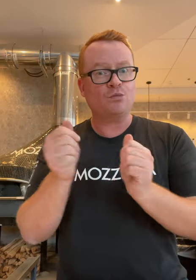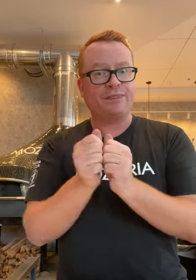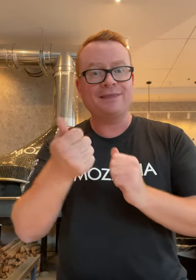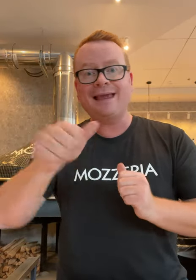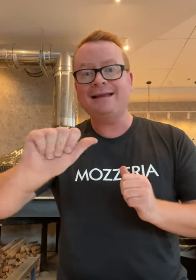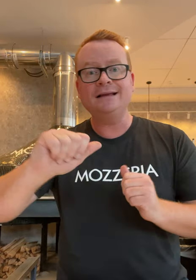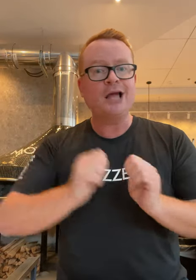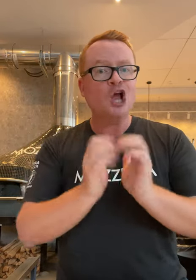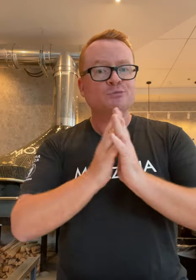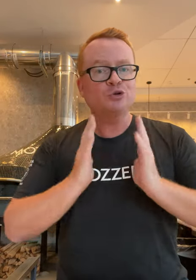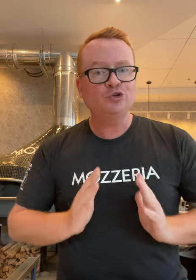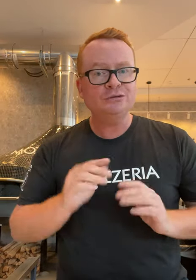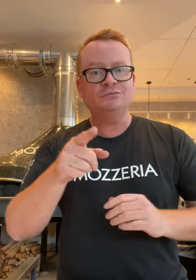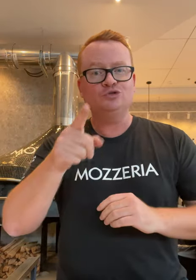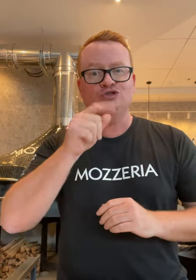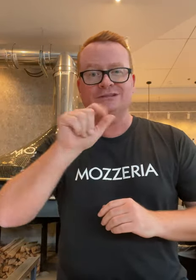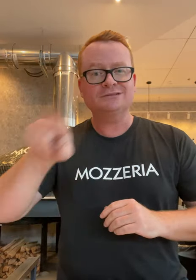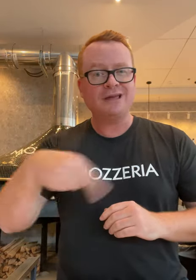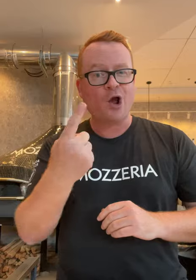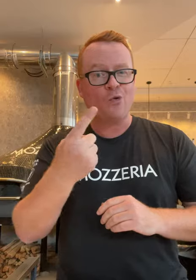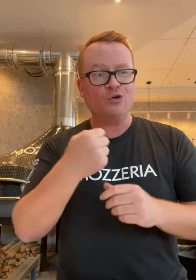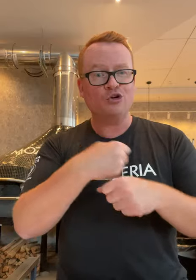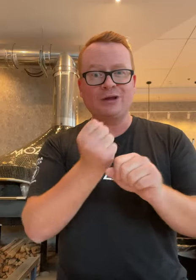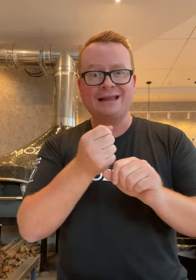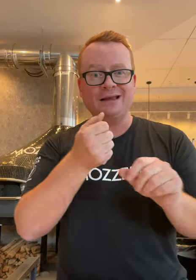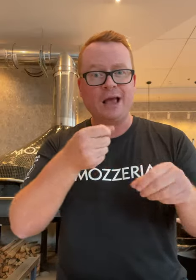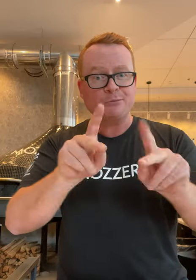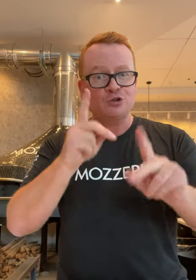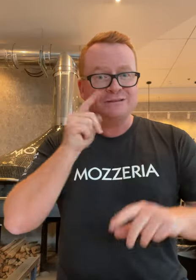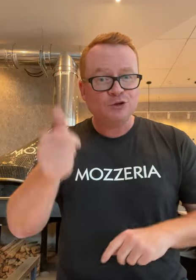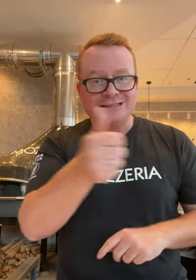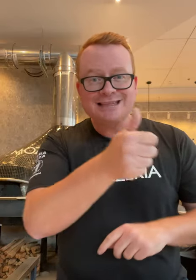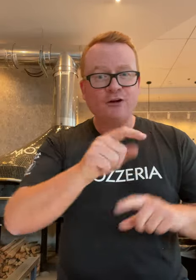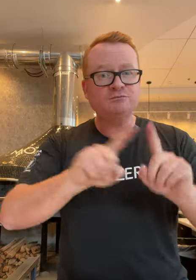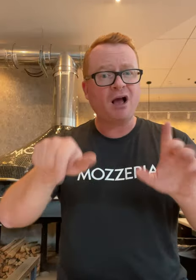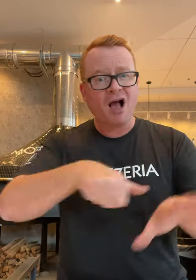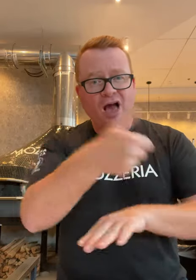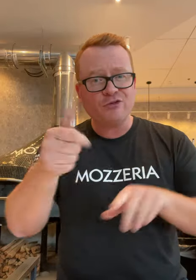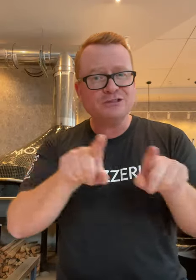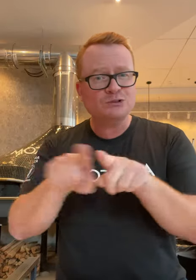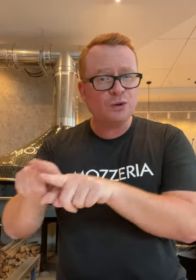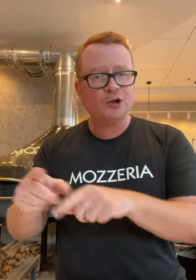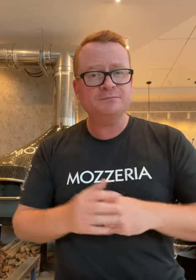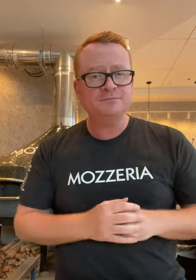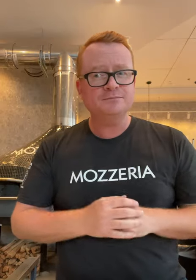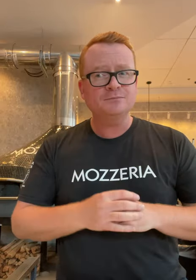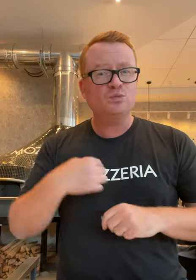As with any entrepreneur, you're not only creating opportunities for yourself, but for others as well.